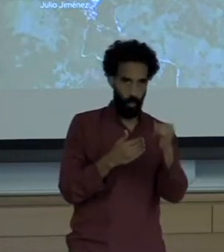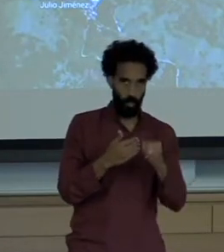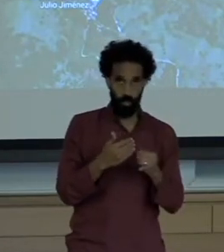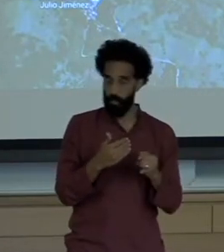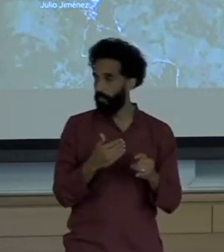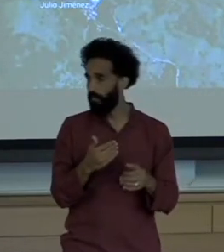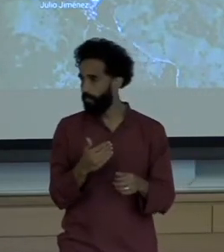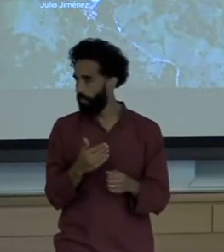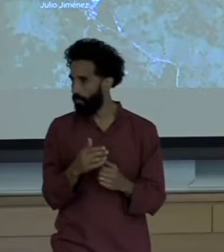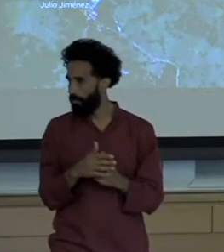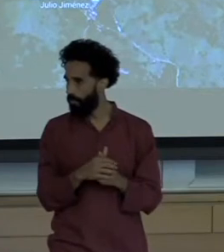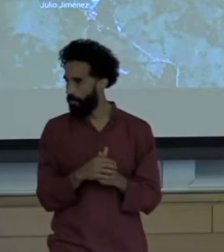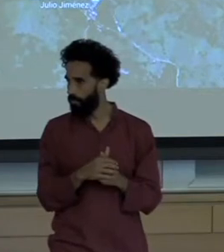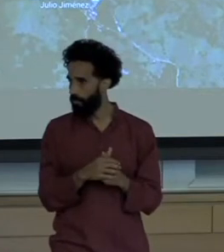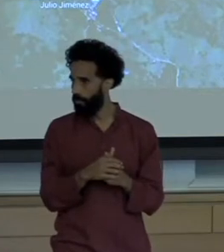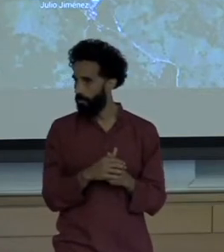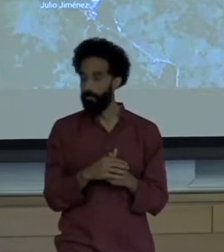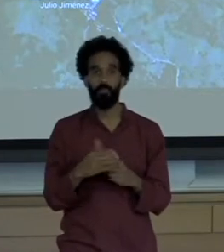There those are sawmills, right?